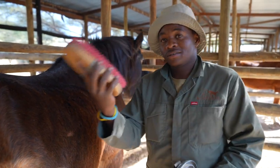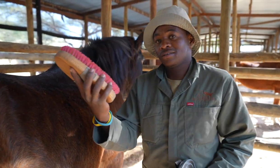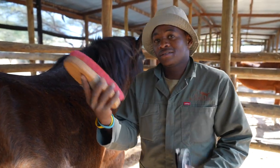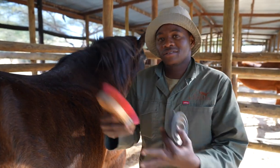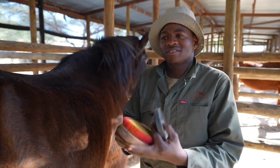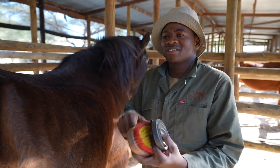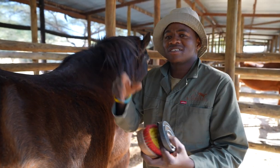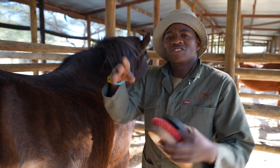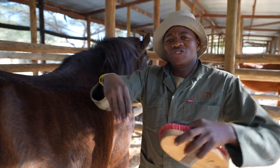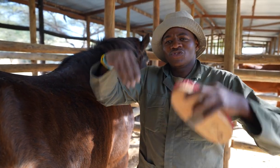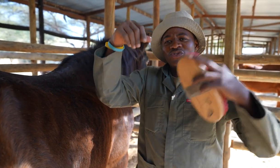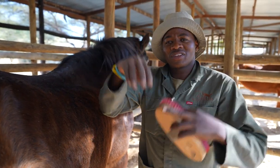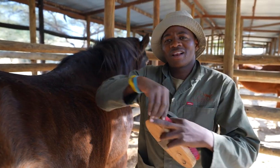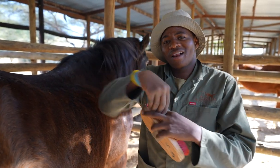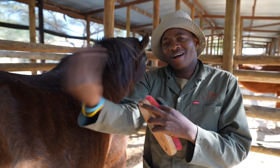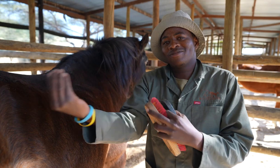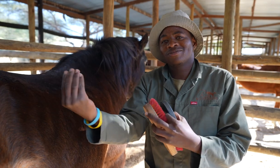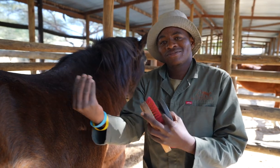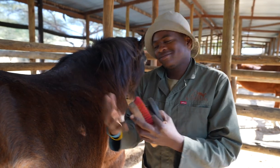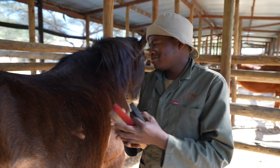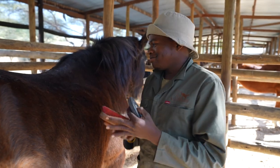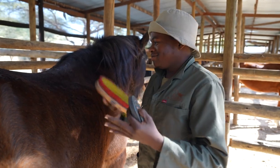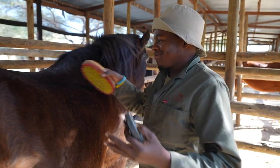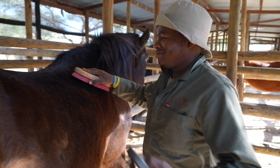we use this brush to pull dust off.